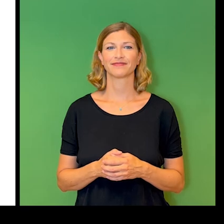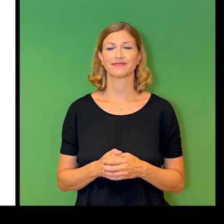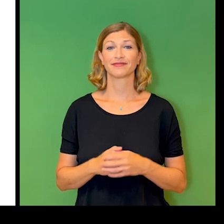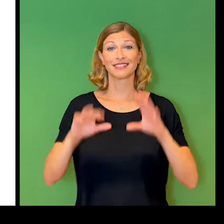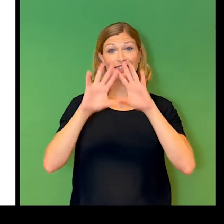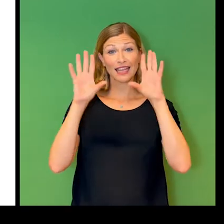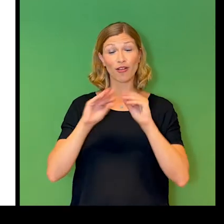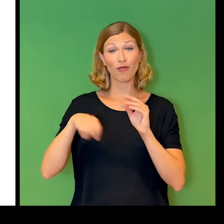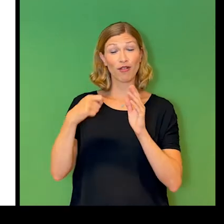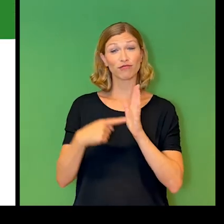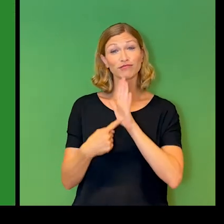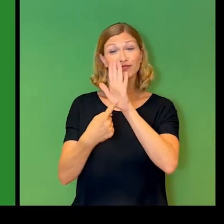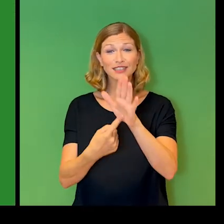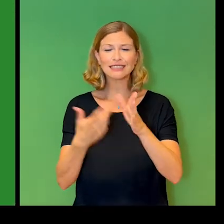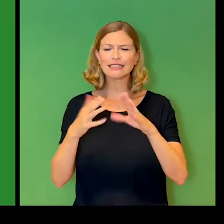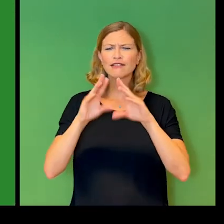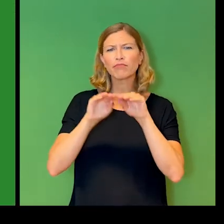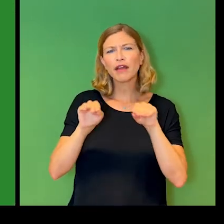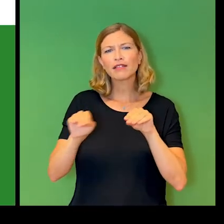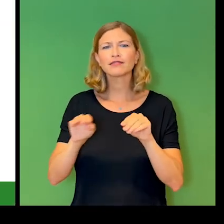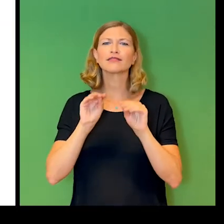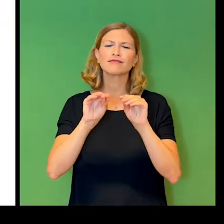Zero Project presents the basics a series of brief